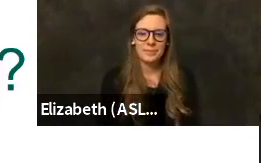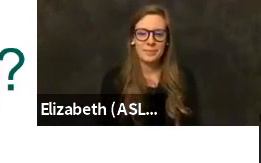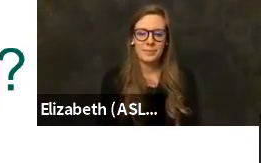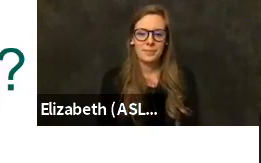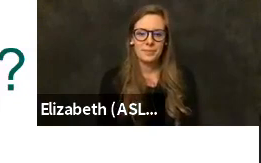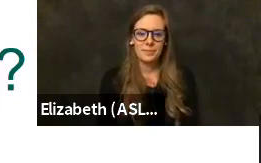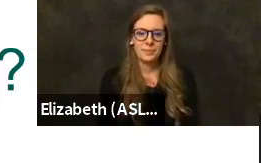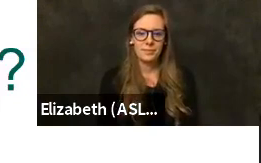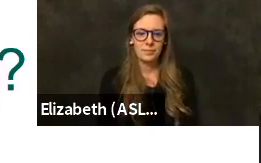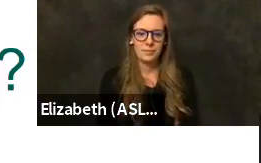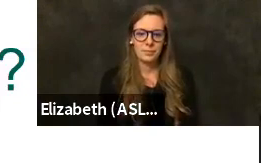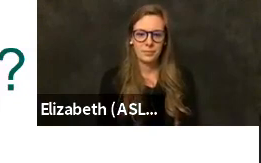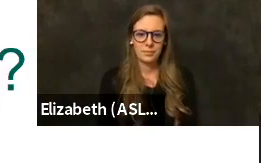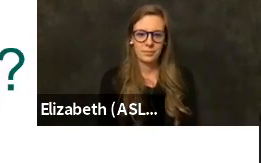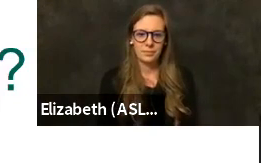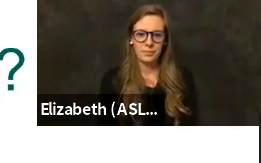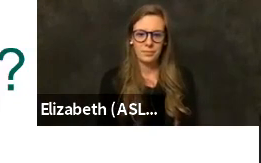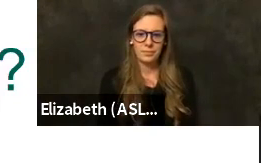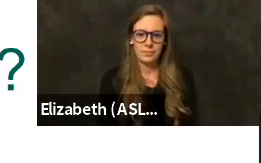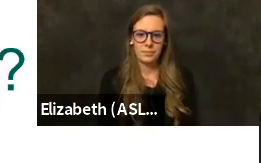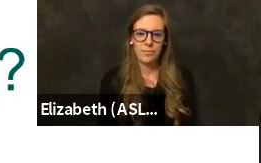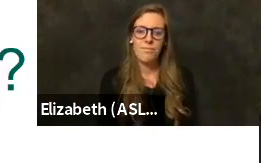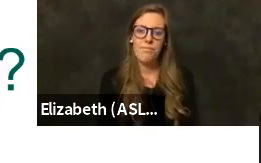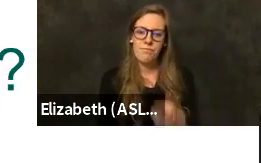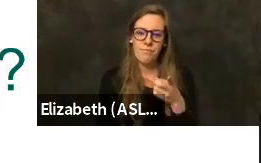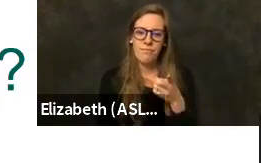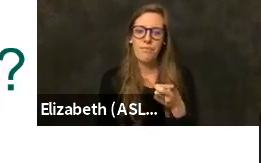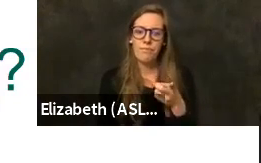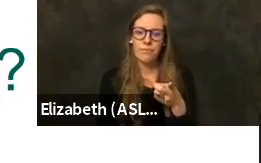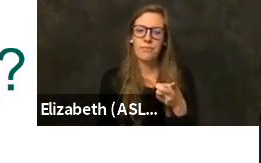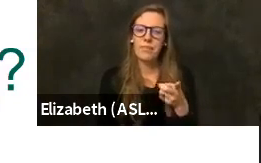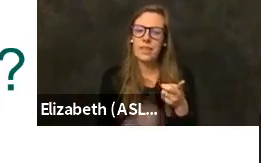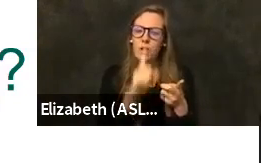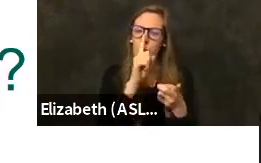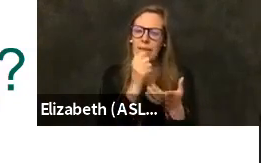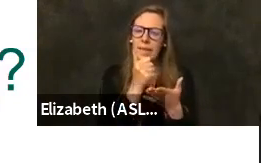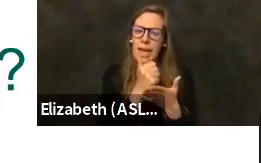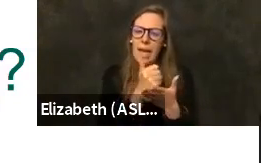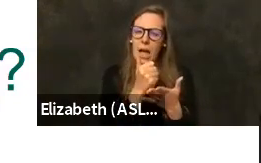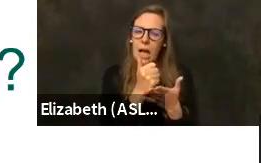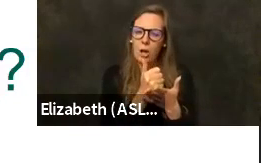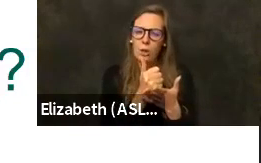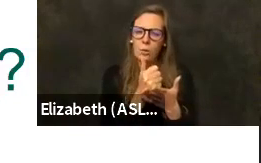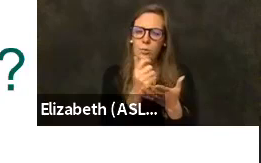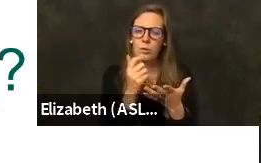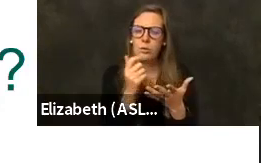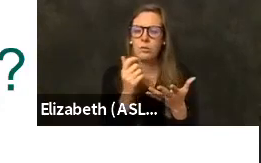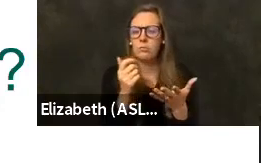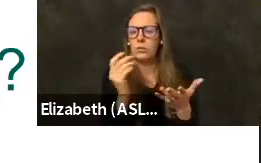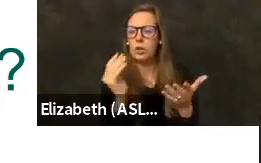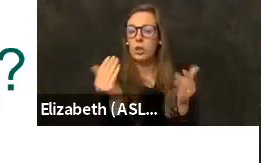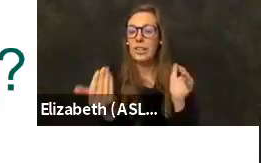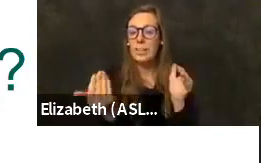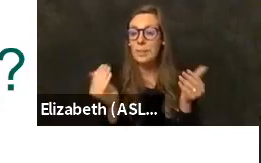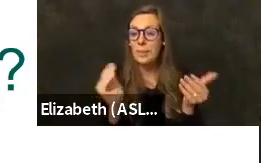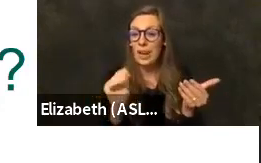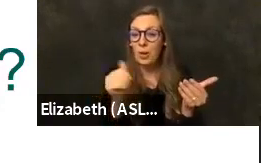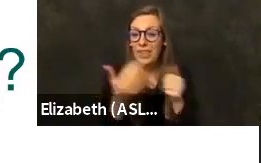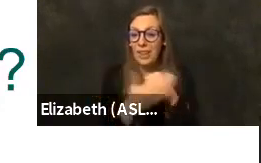this slide really is is helpful to see how we're doing in relation to other counties. And and the point is really to see how